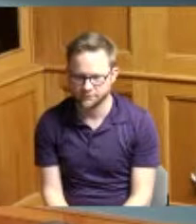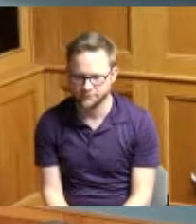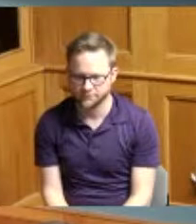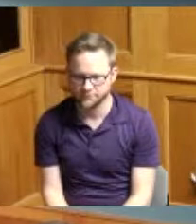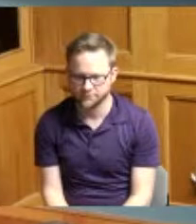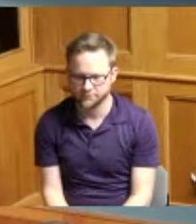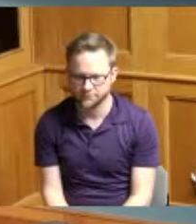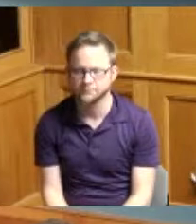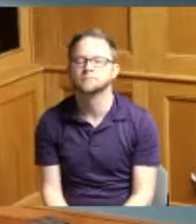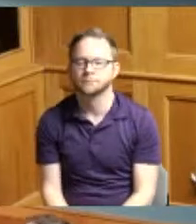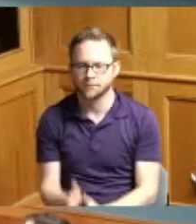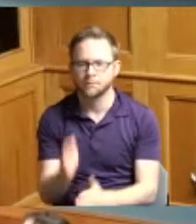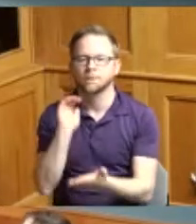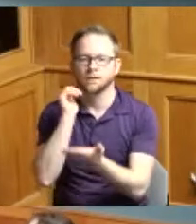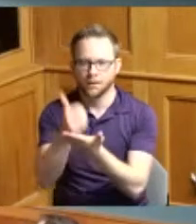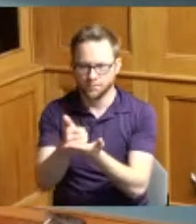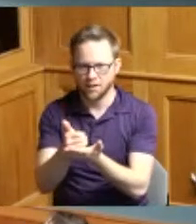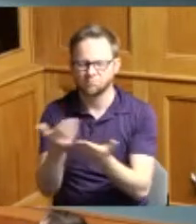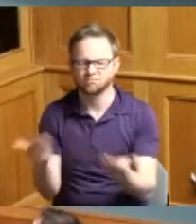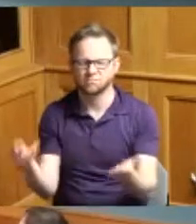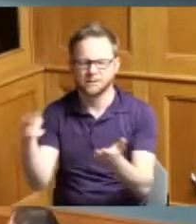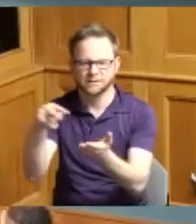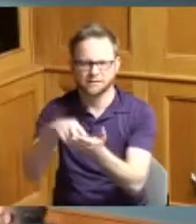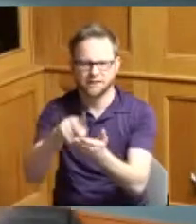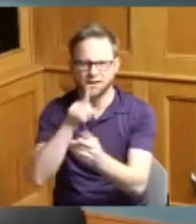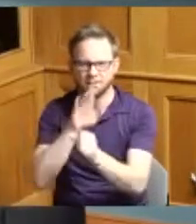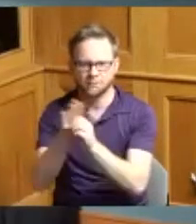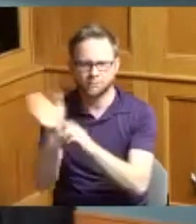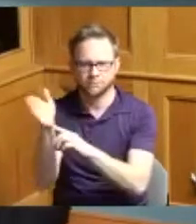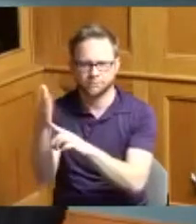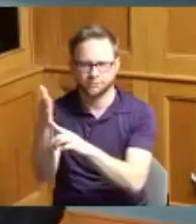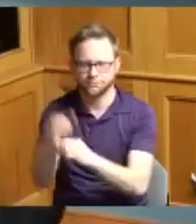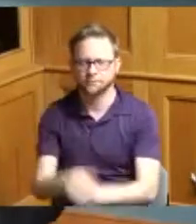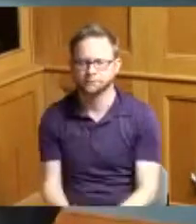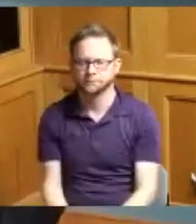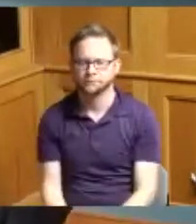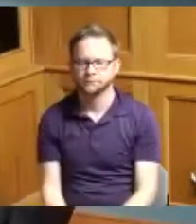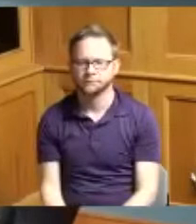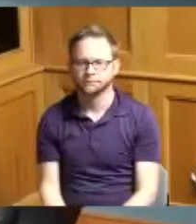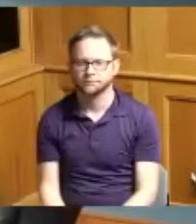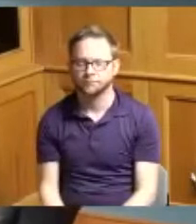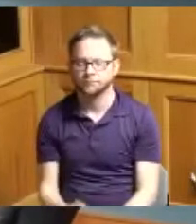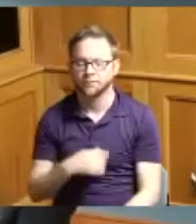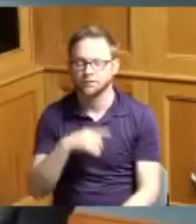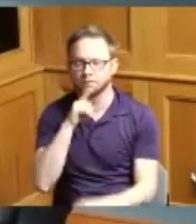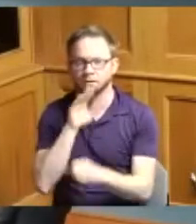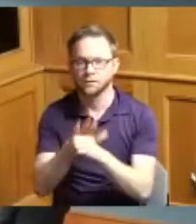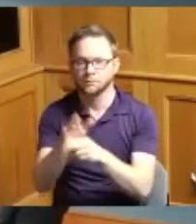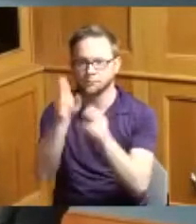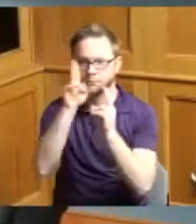amen please stand for the pledge of allegiance